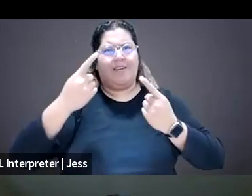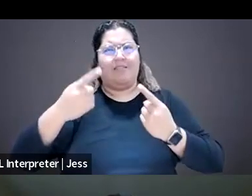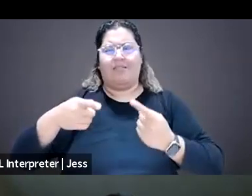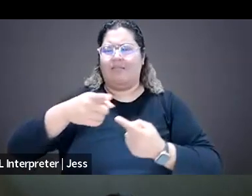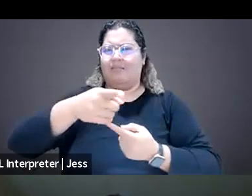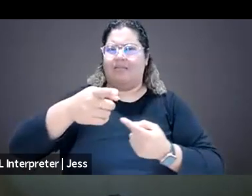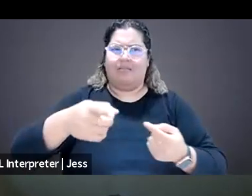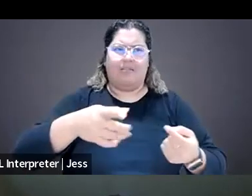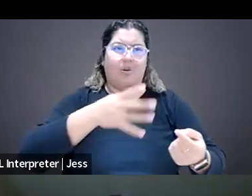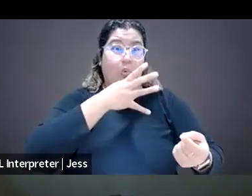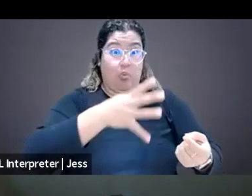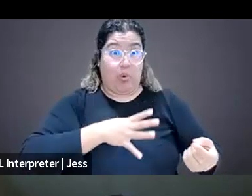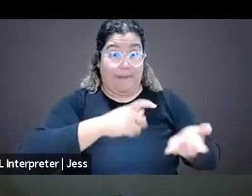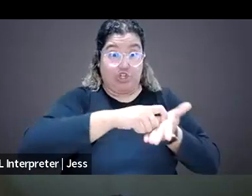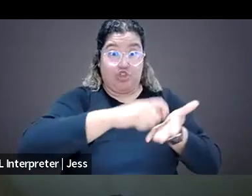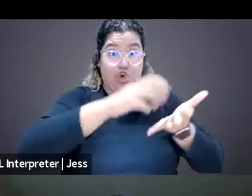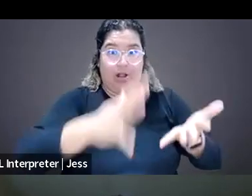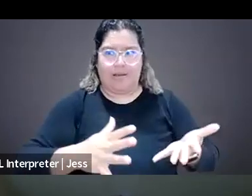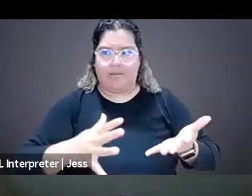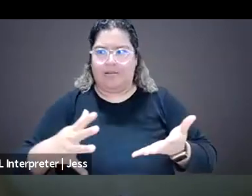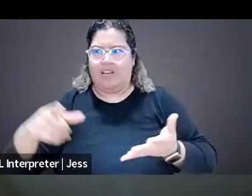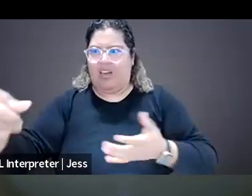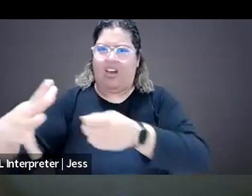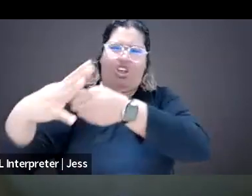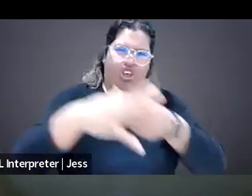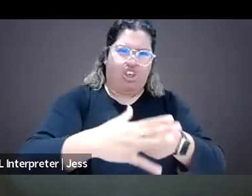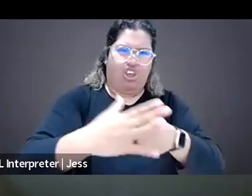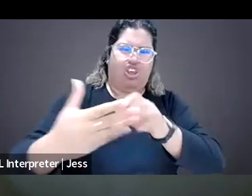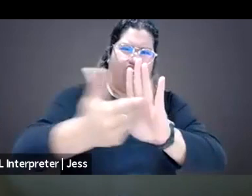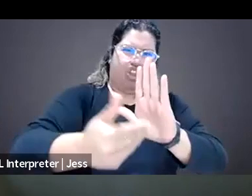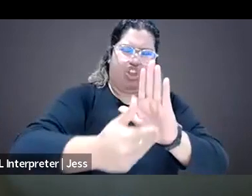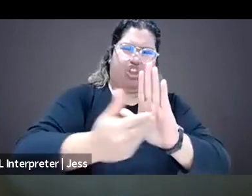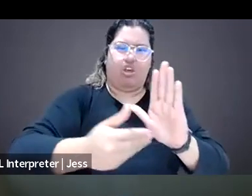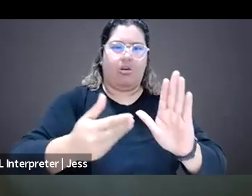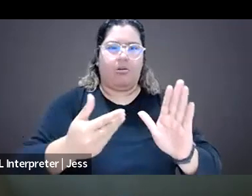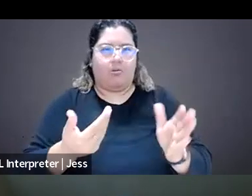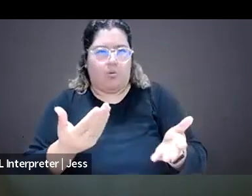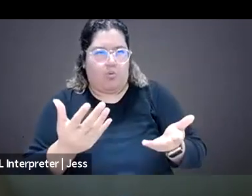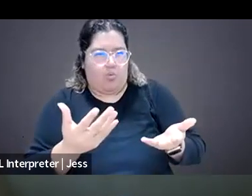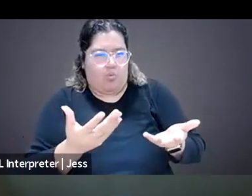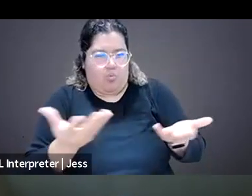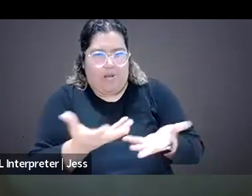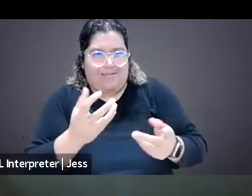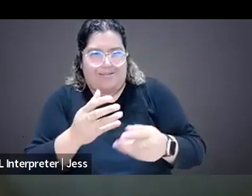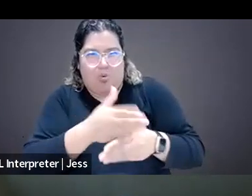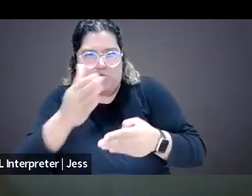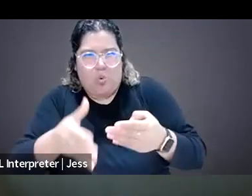but I'd love to start with Taylor, 'cause I know Taylor, you've done both a lot of reporting on this and also sort of written and talked about your own experiences.